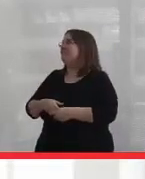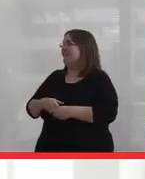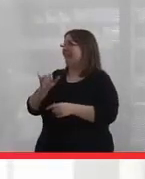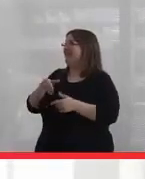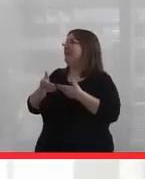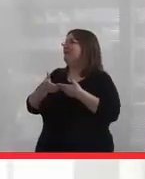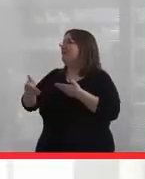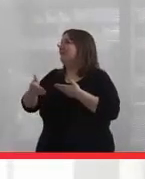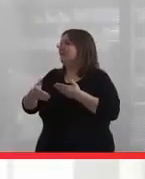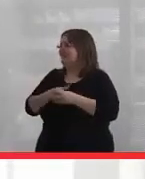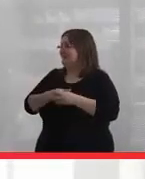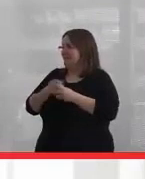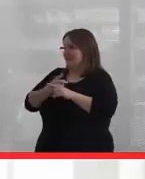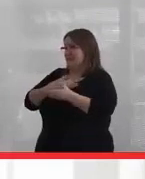what's coming out of the evidence I've seen.